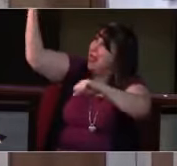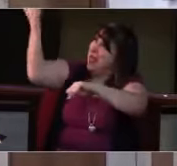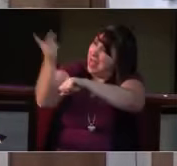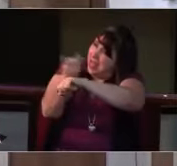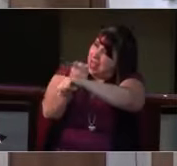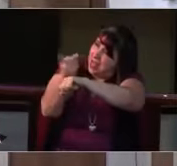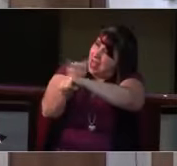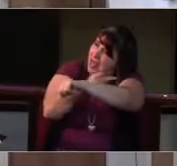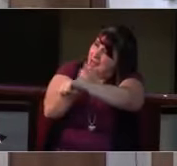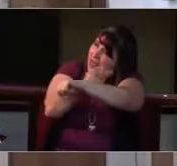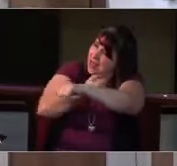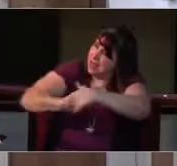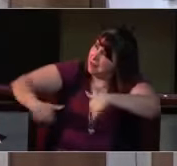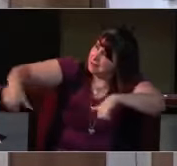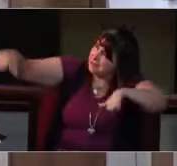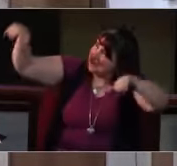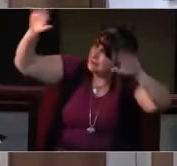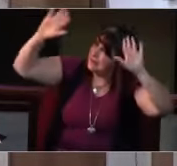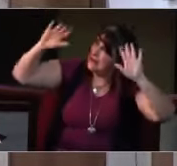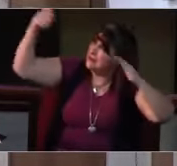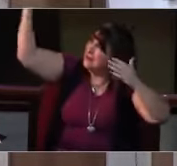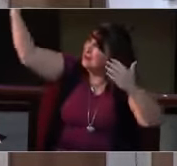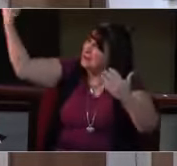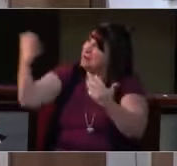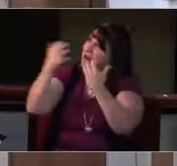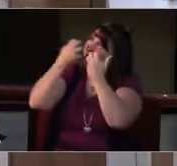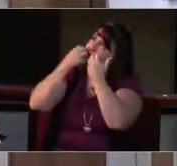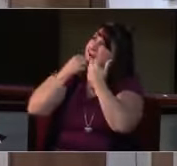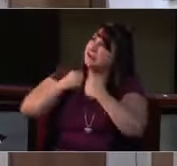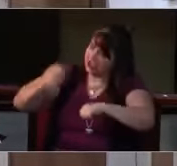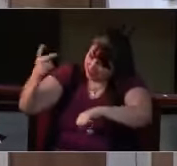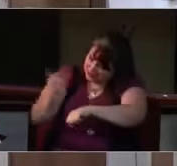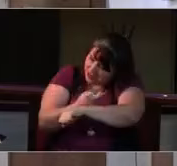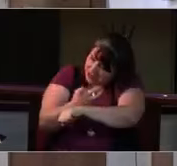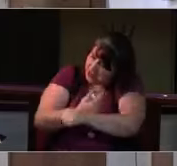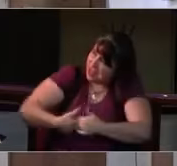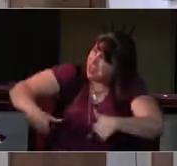For the kingdom, the power and the glory are yours, now and forever. Amen.